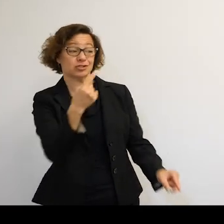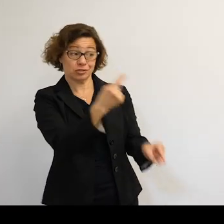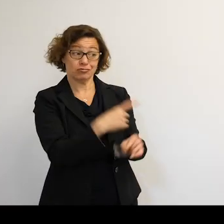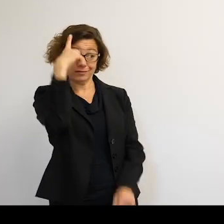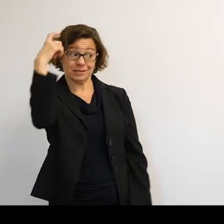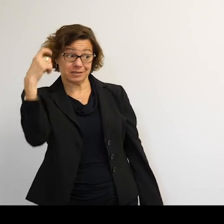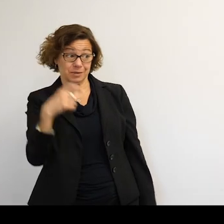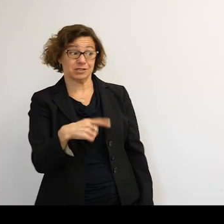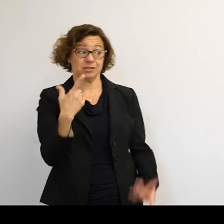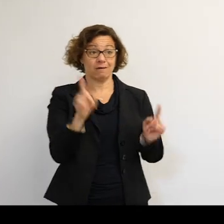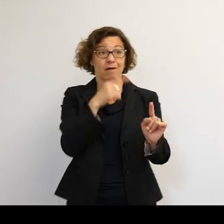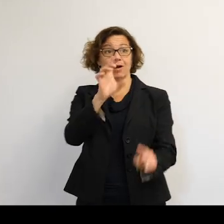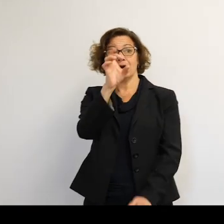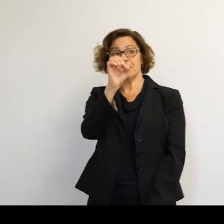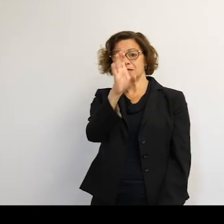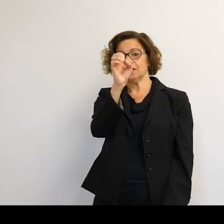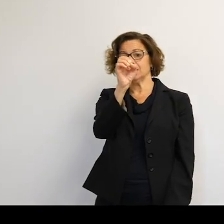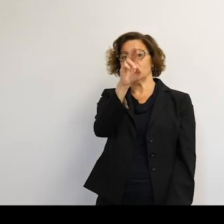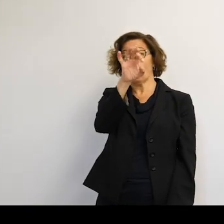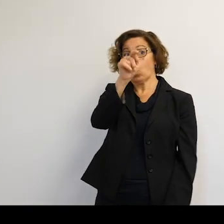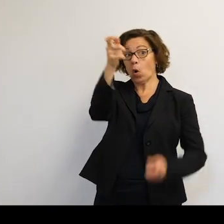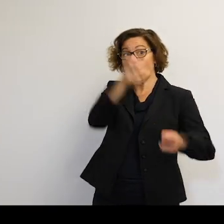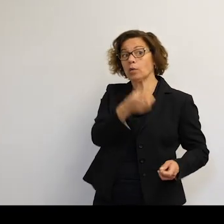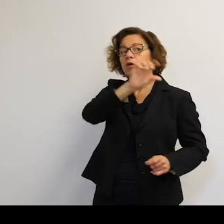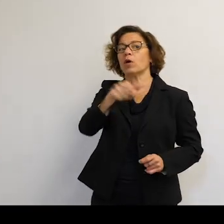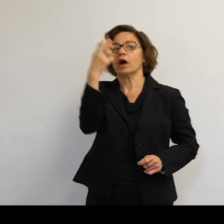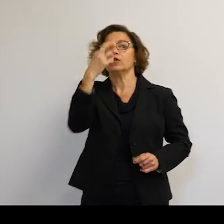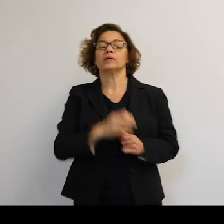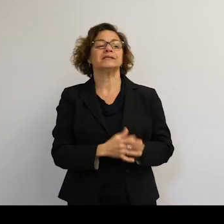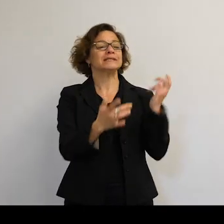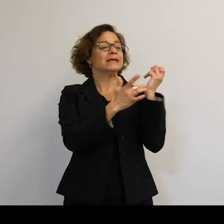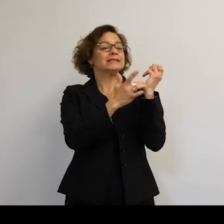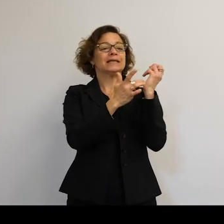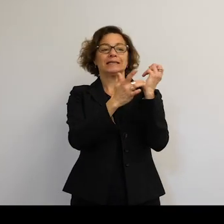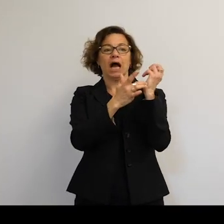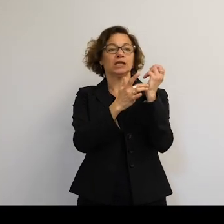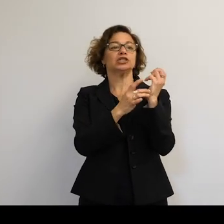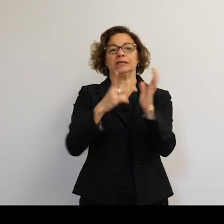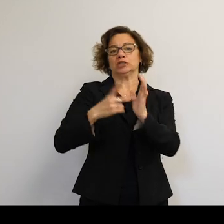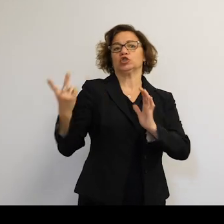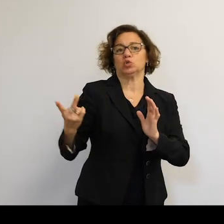So nearly all the technology in use is dual use. Absolutely.